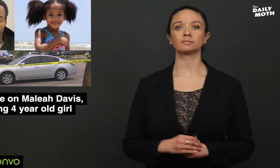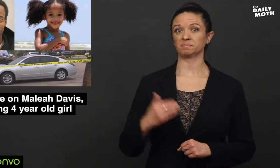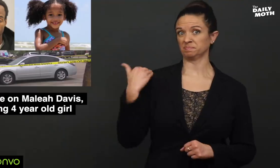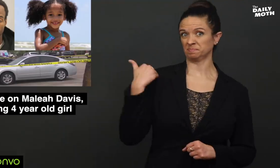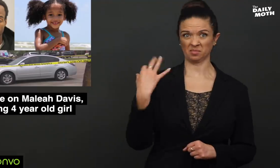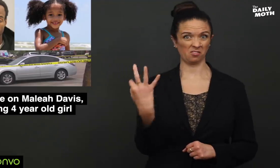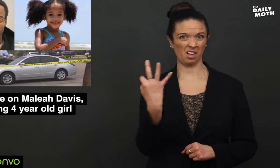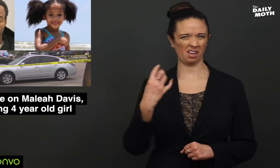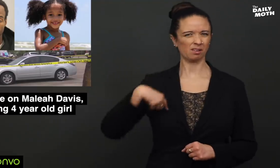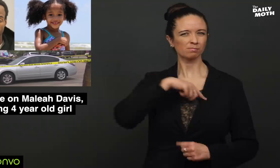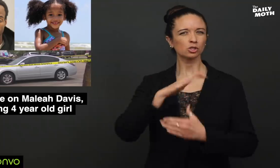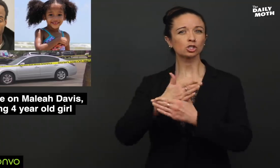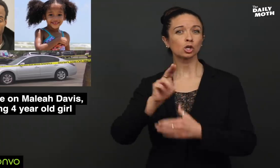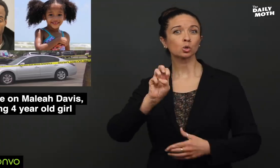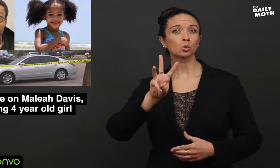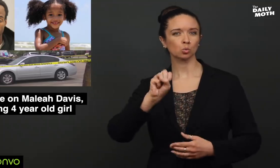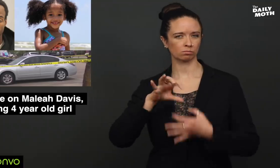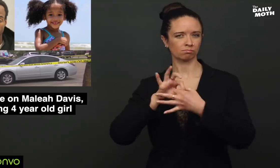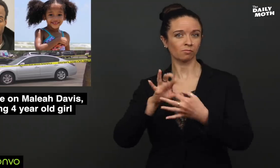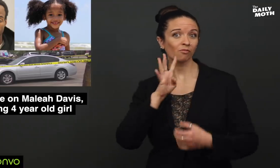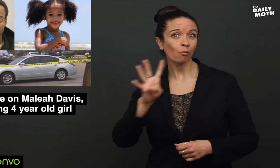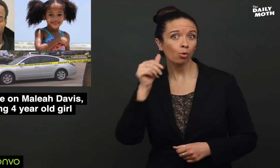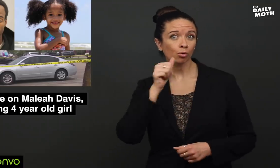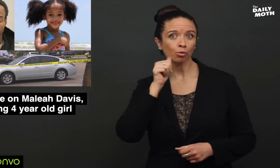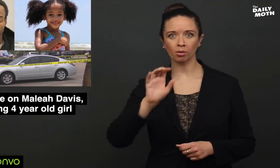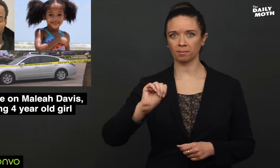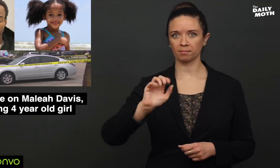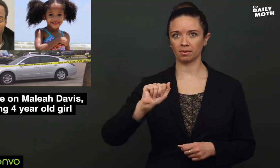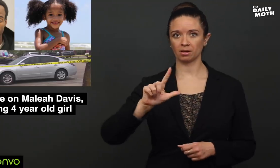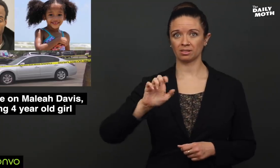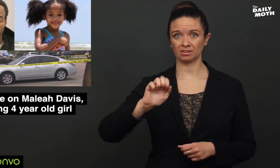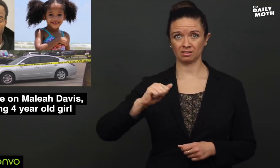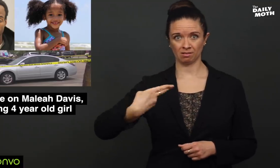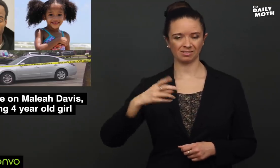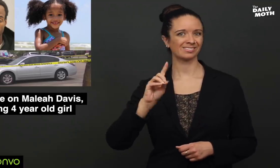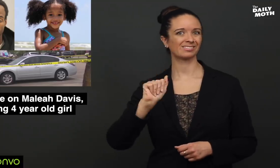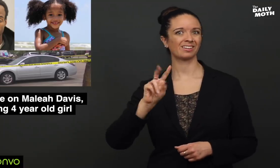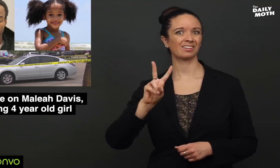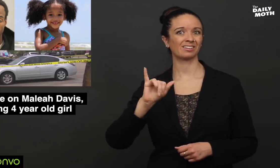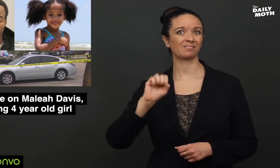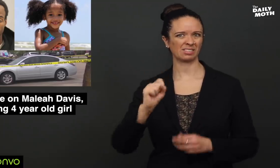Last Friday, we shared that a 4 year old girl, Maleah Davis,